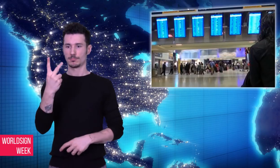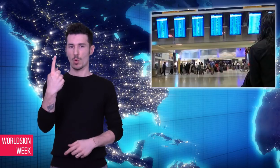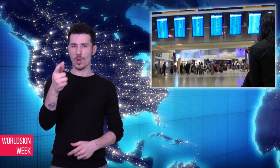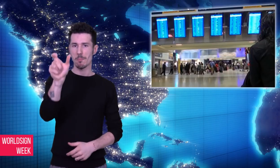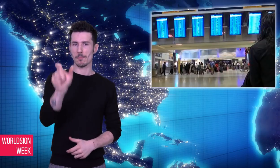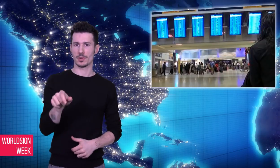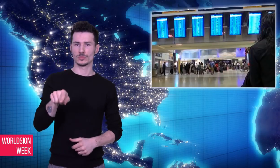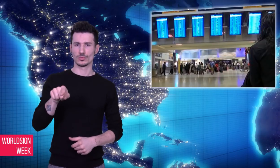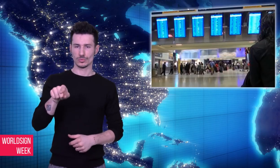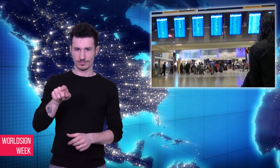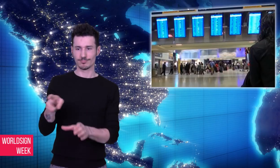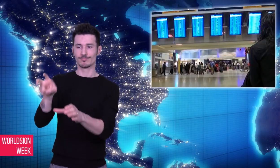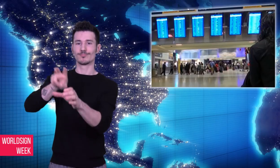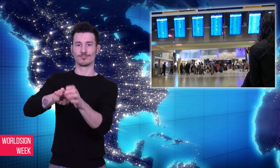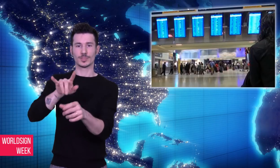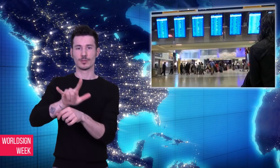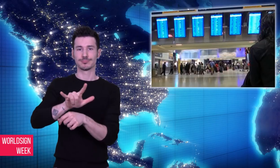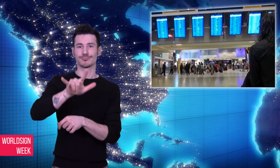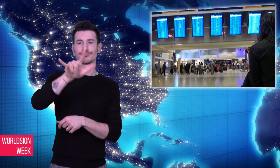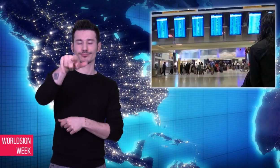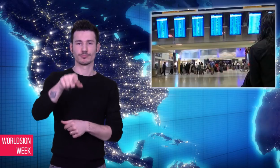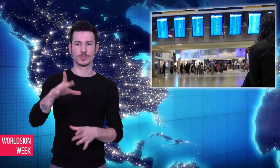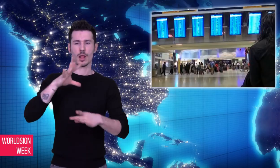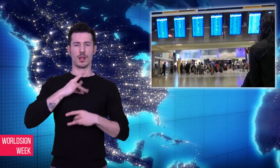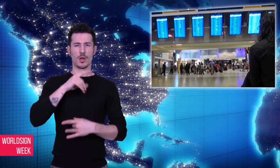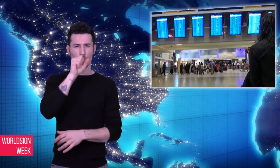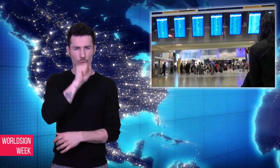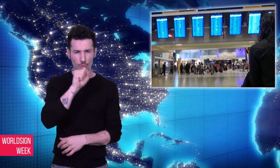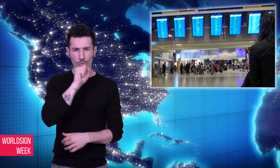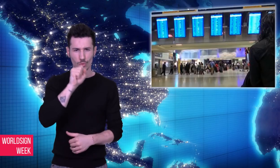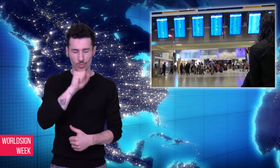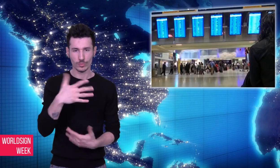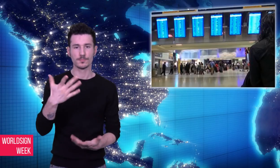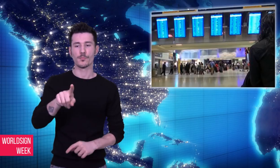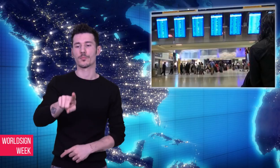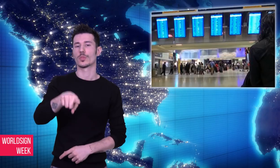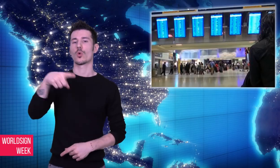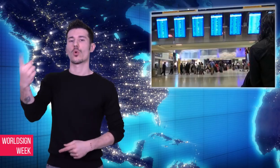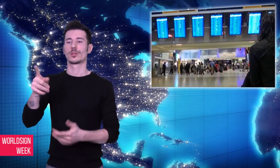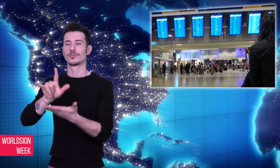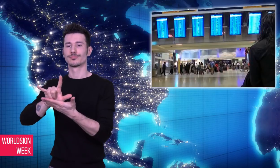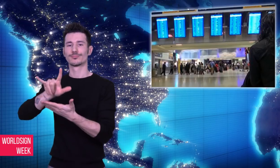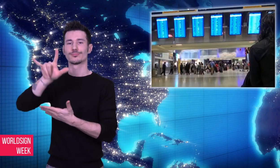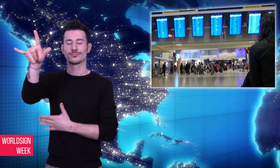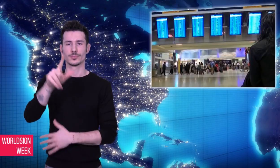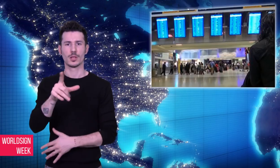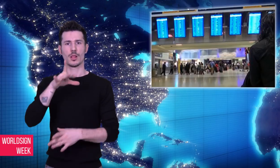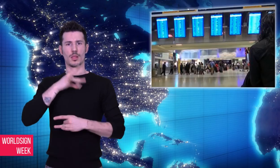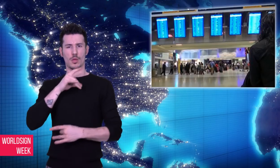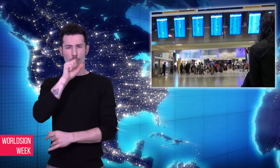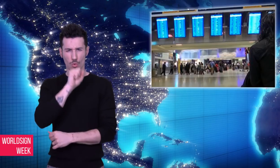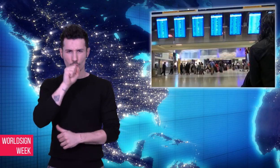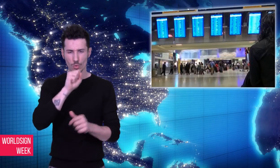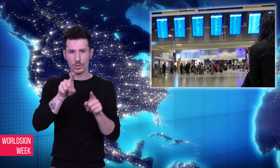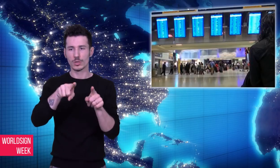researchers had observed one person coughing out of ten flights taken.